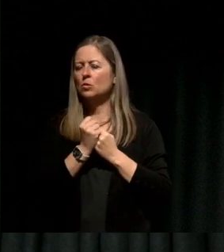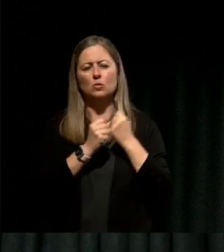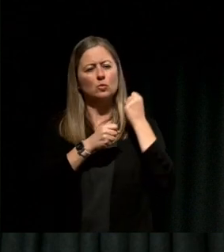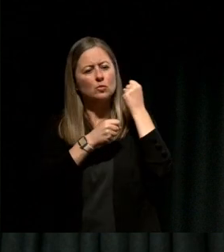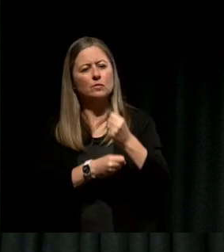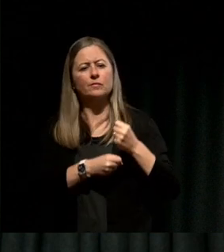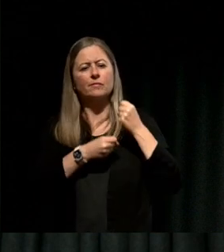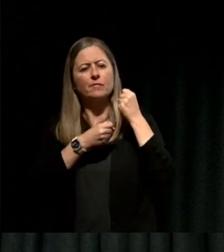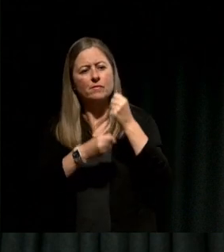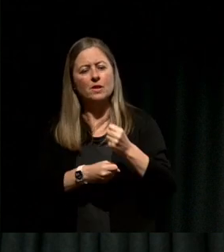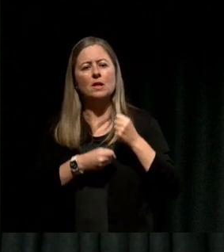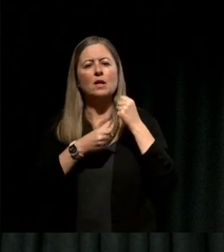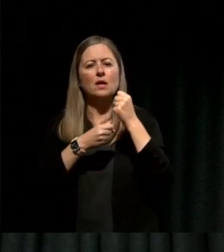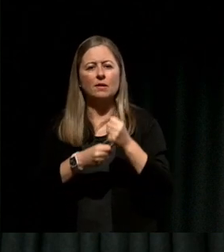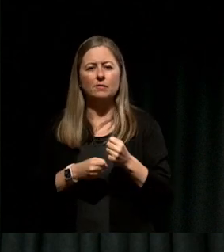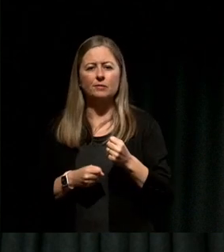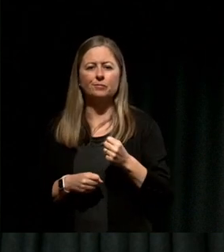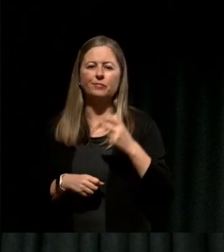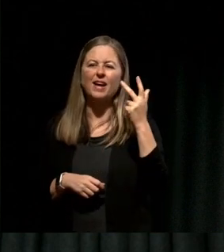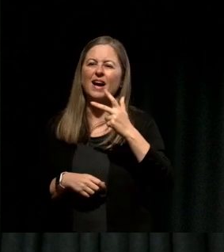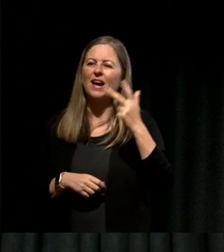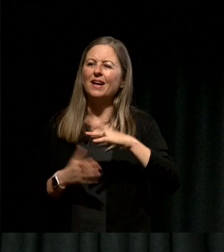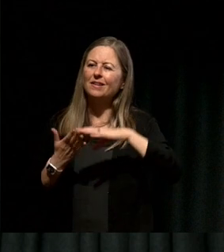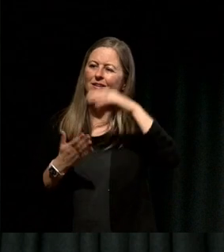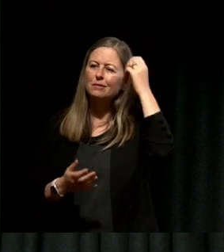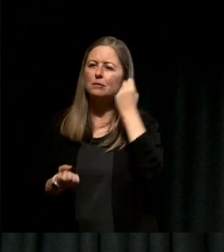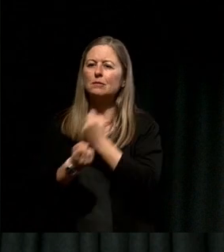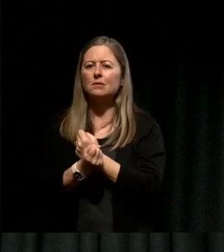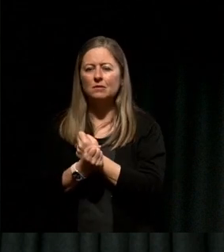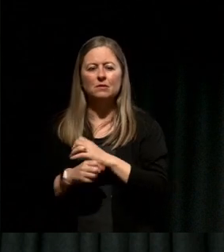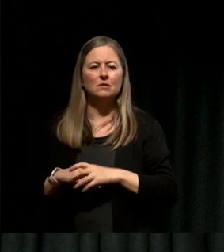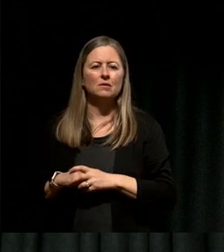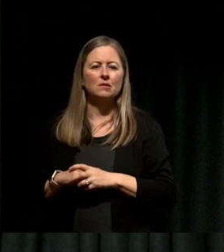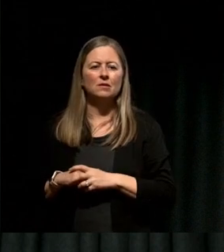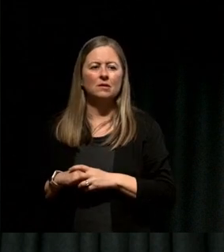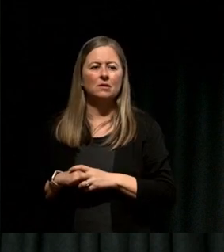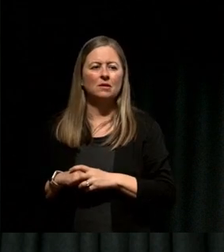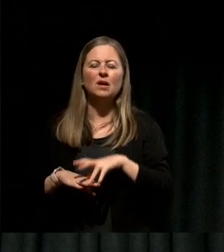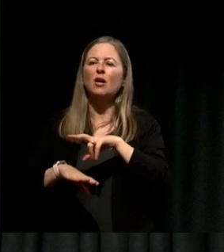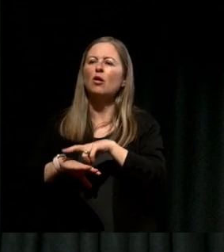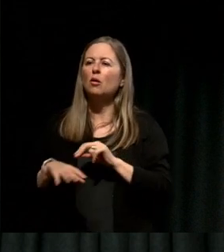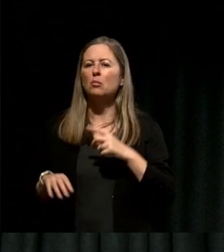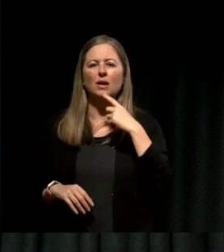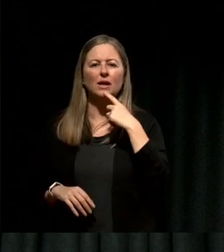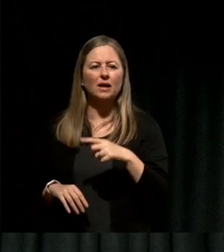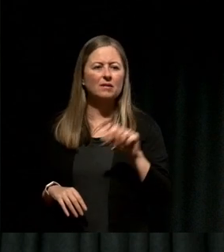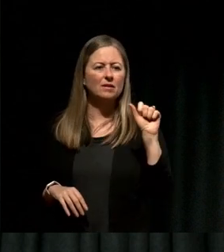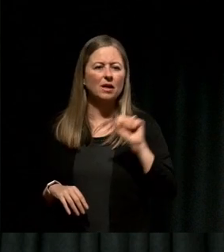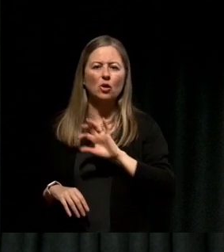during those protests 18 students were detained. The Police Commissioner said things like "you shouldn't be using your laptop on a train